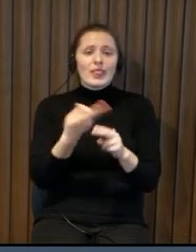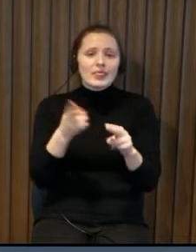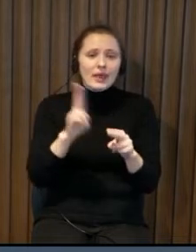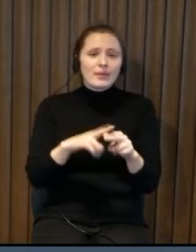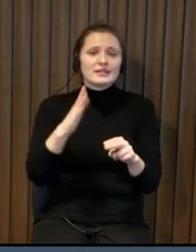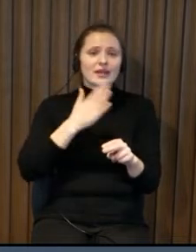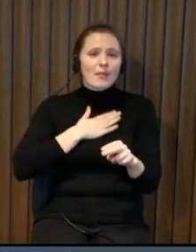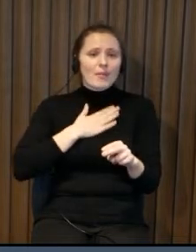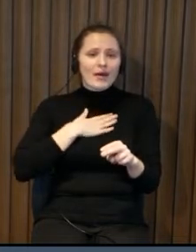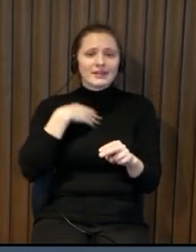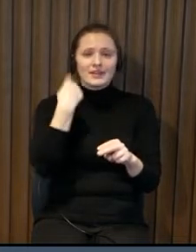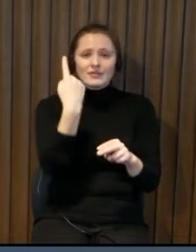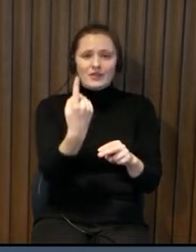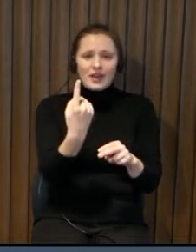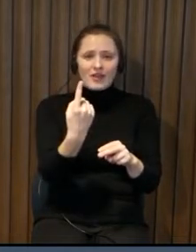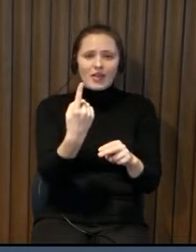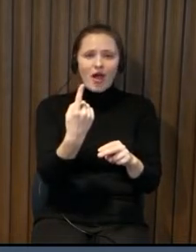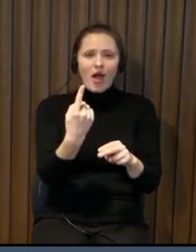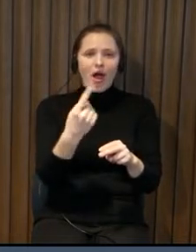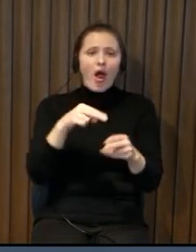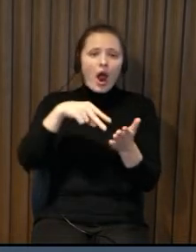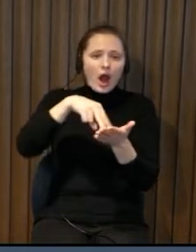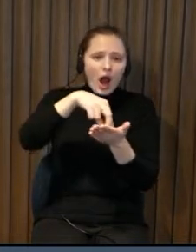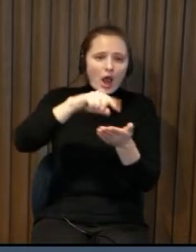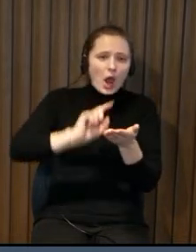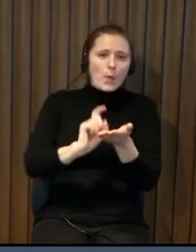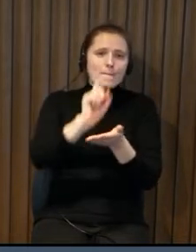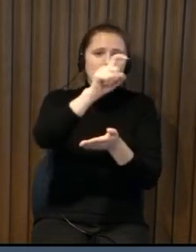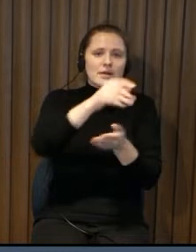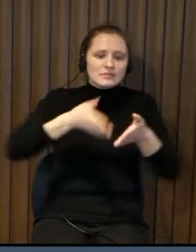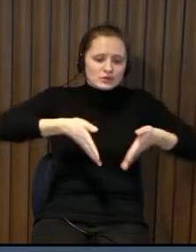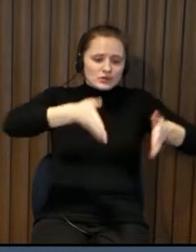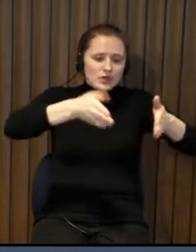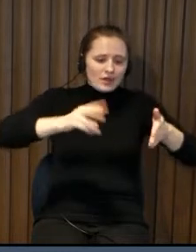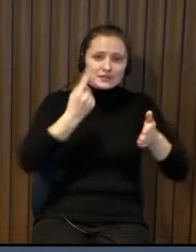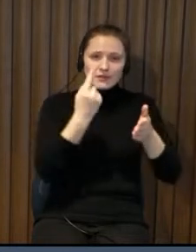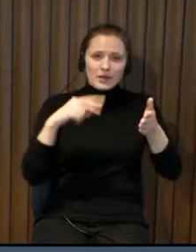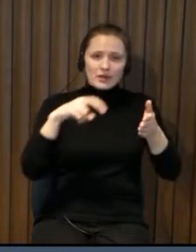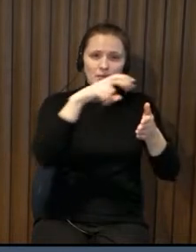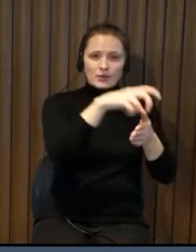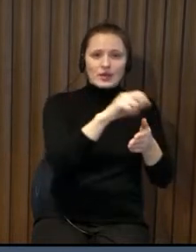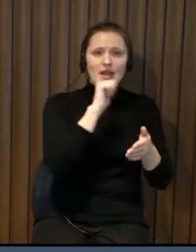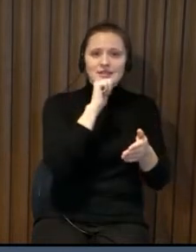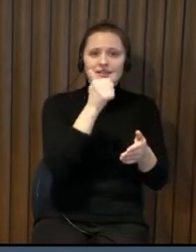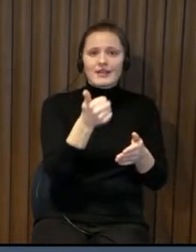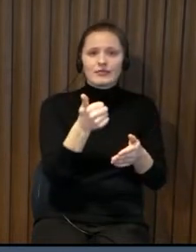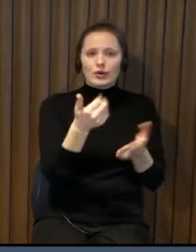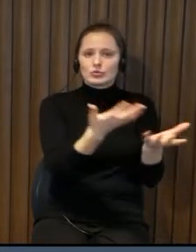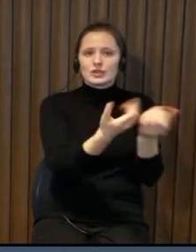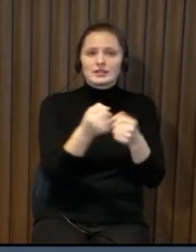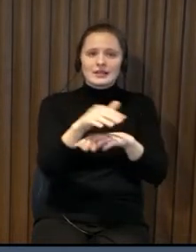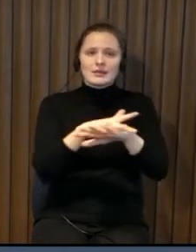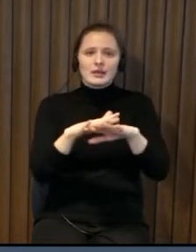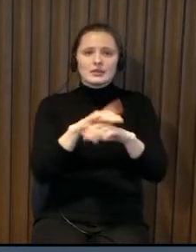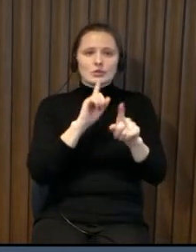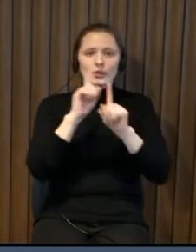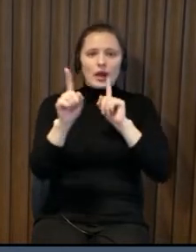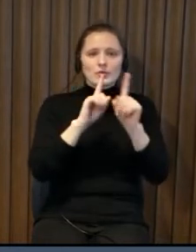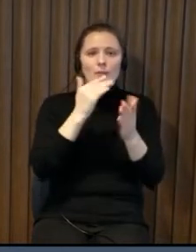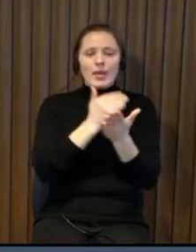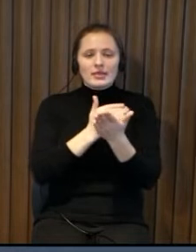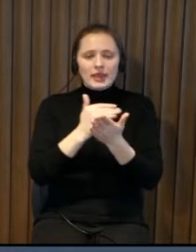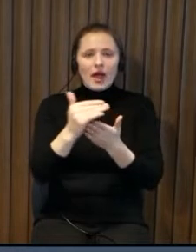very often i hear that people don't go to places because there is only one pedestrian crossing and